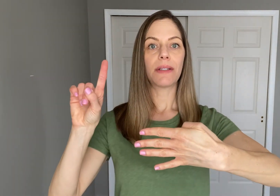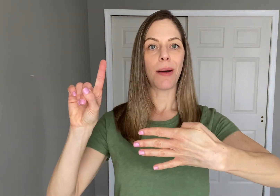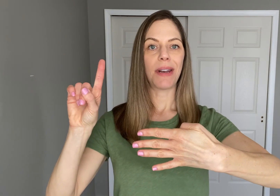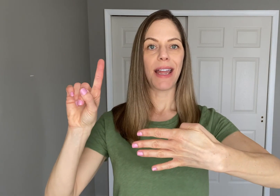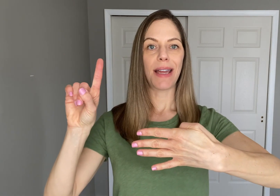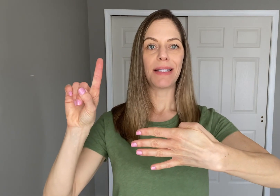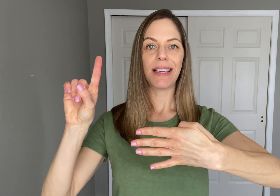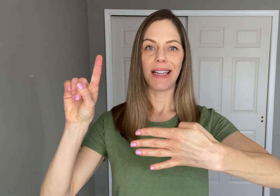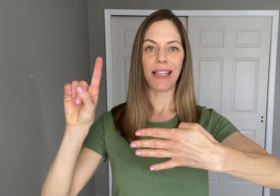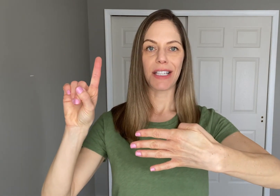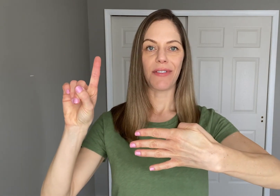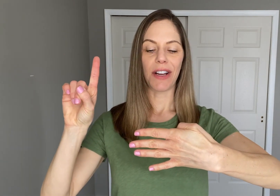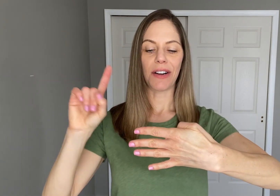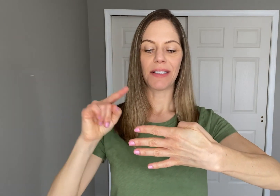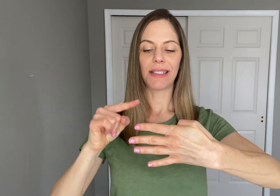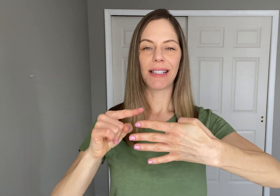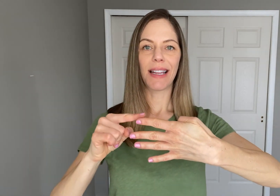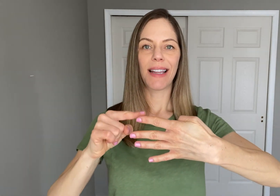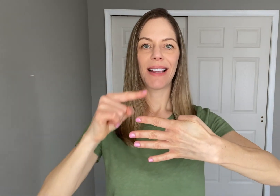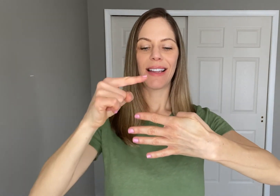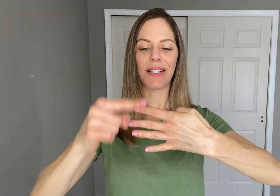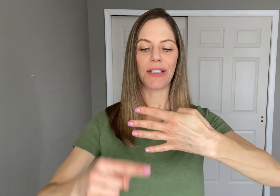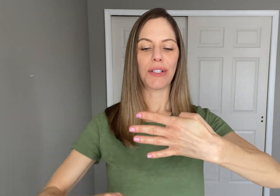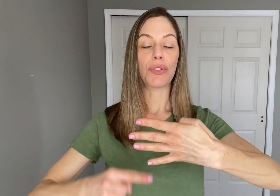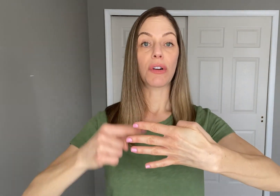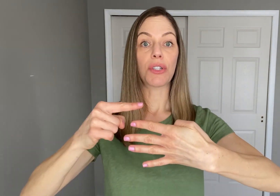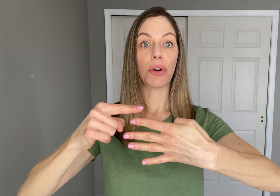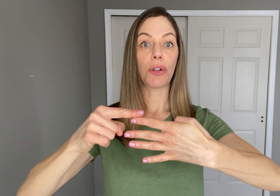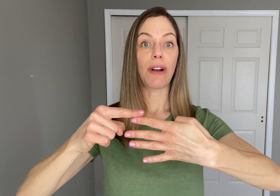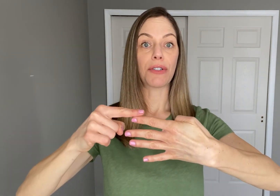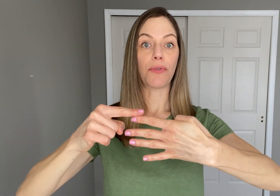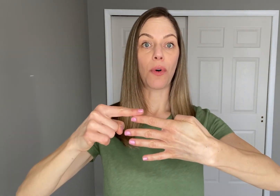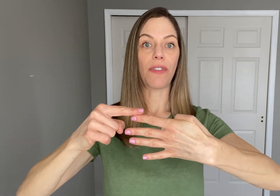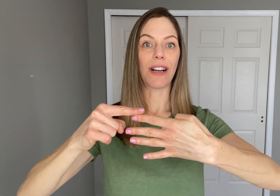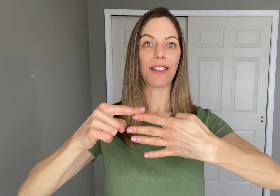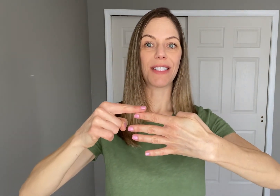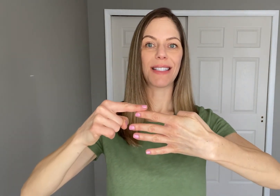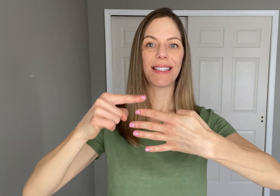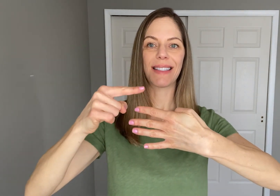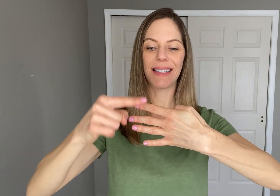dominant hand - index finger draw a circle around your four fingers.